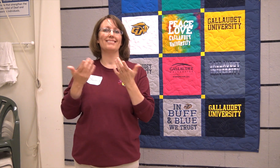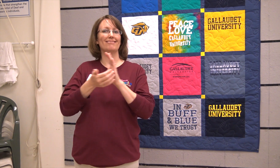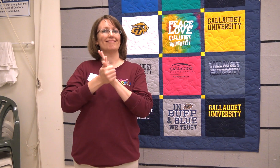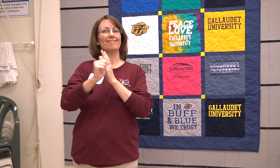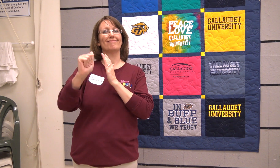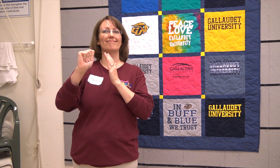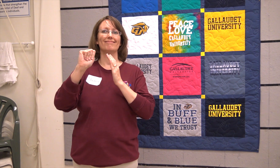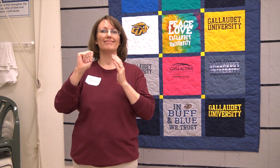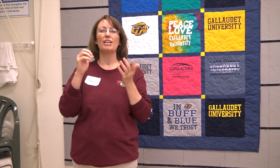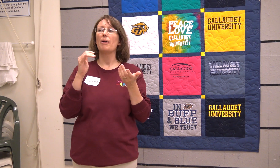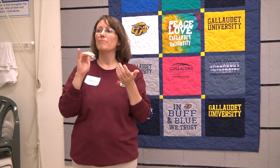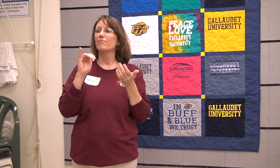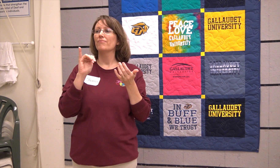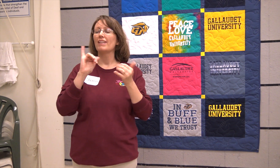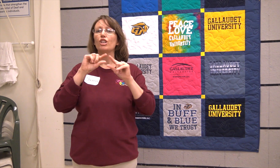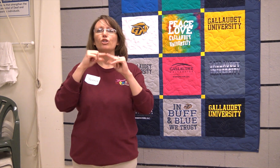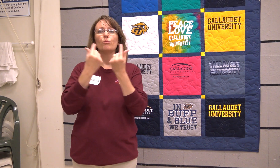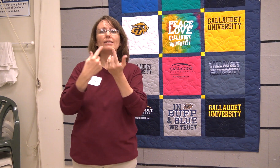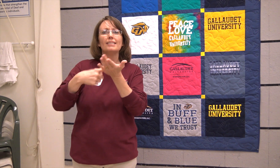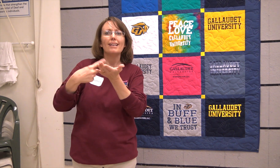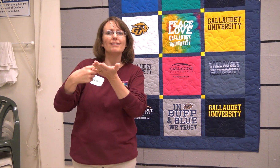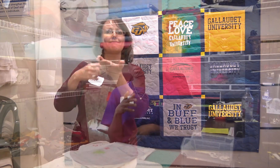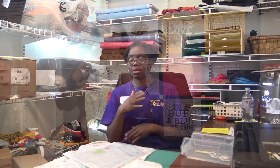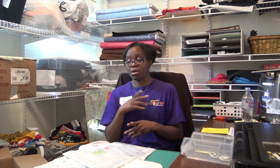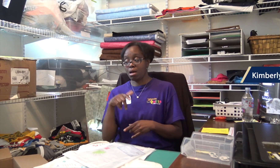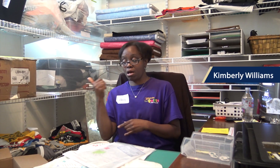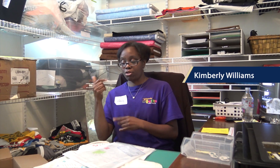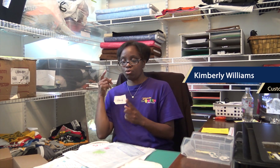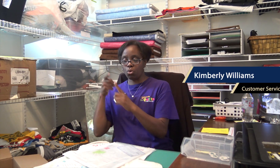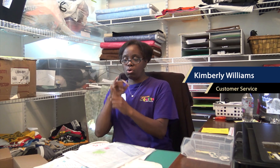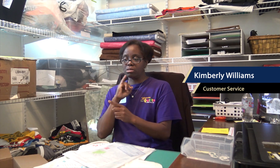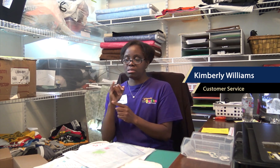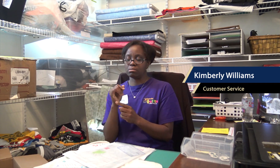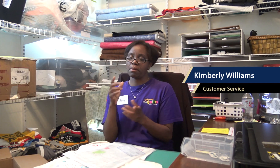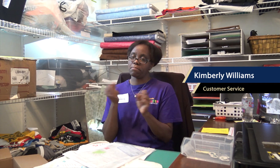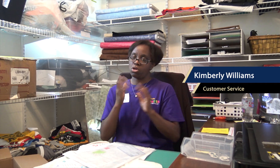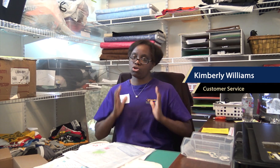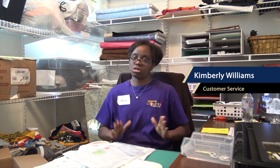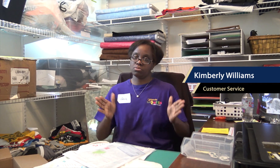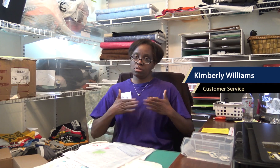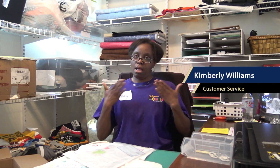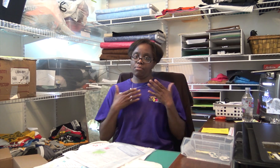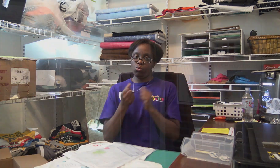with people such as group communication and discussions. My other goal is to make customers happy!